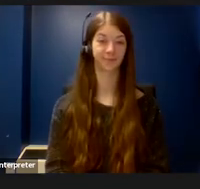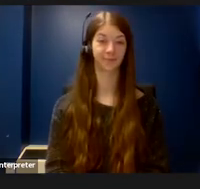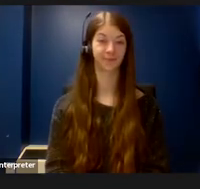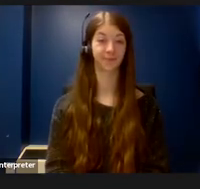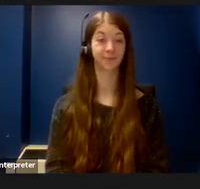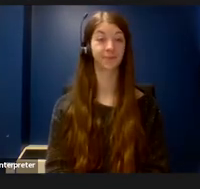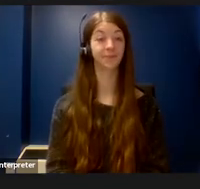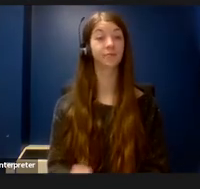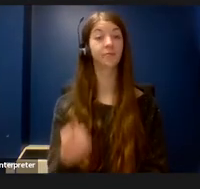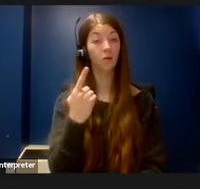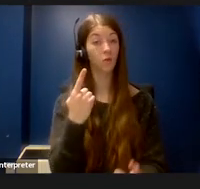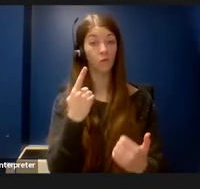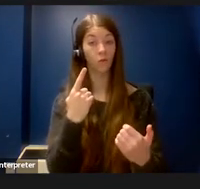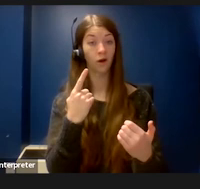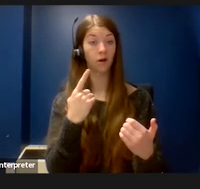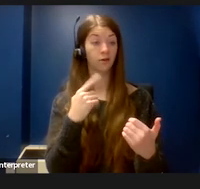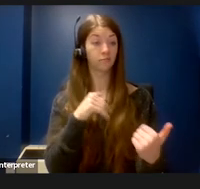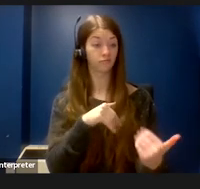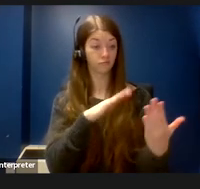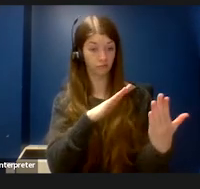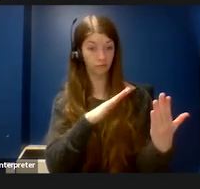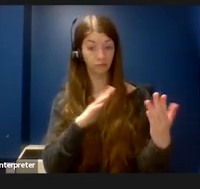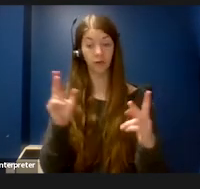One way people with disabilities can access the things they need